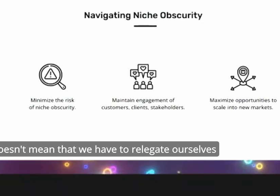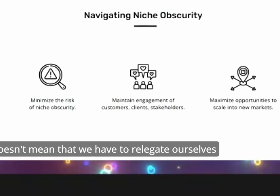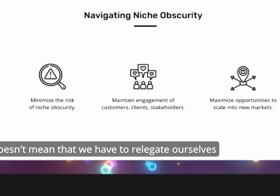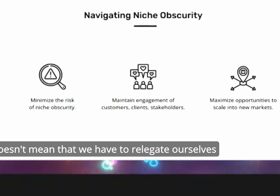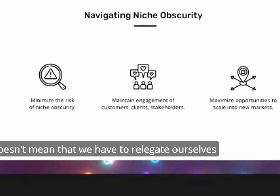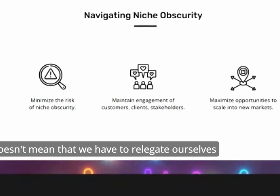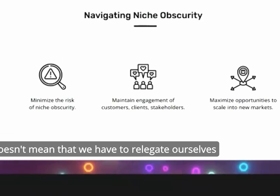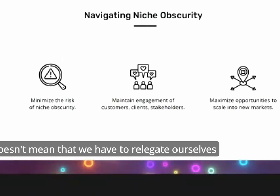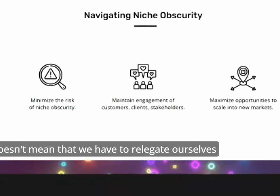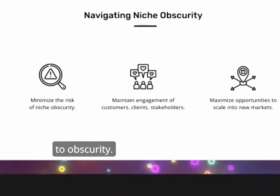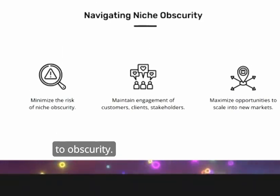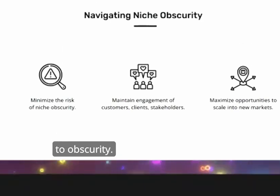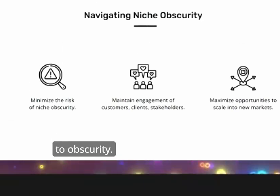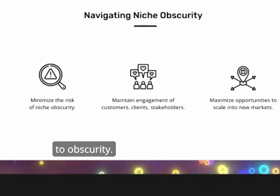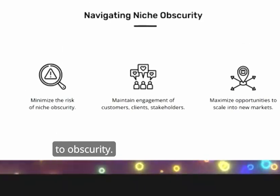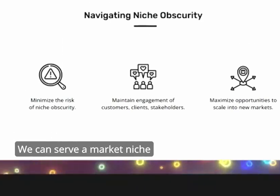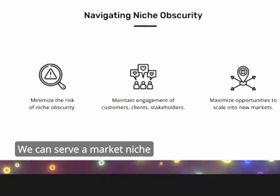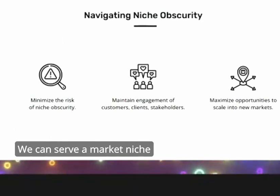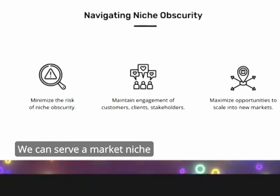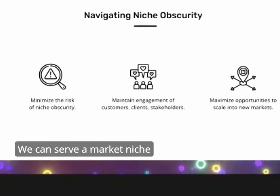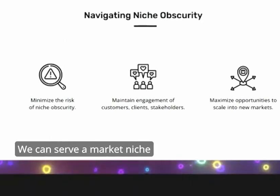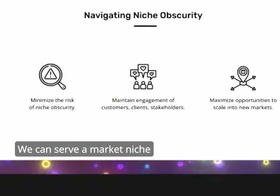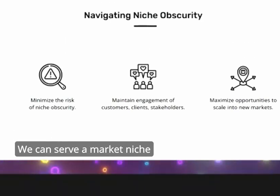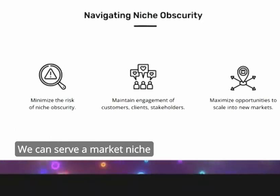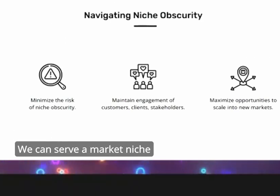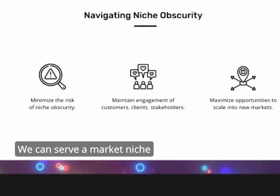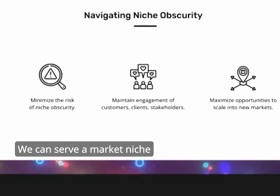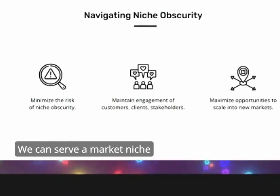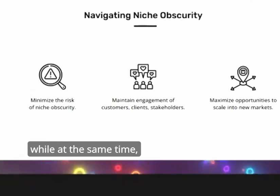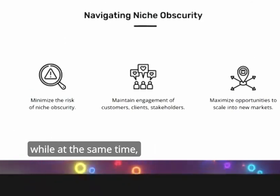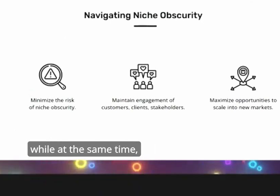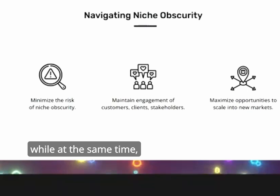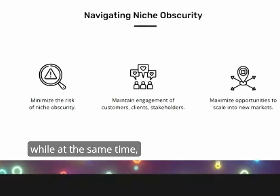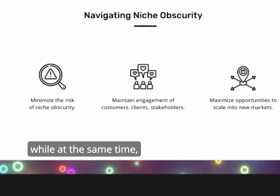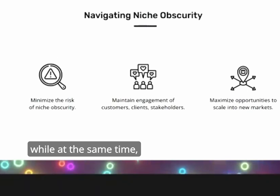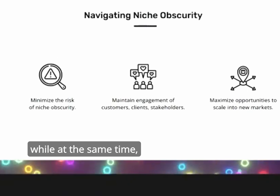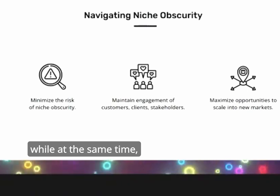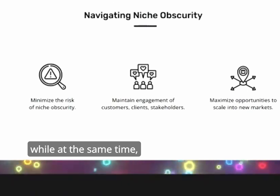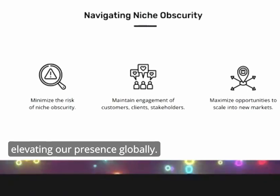we have to relegate ourselves to obscurity we can serve a market Niche while at the same time